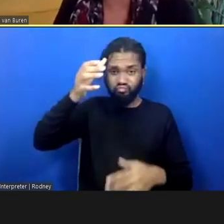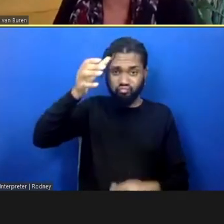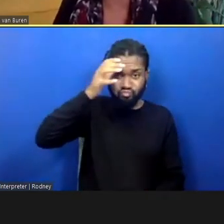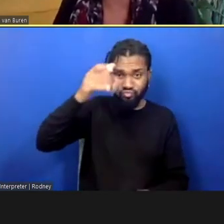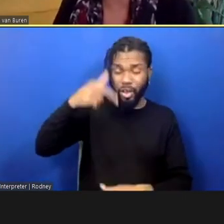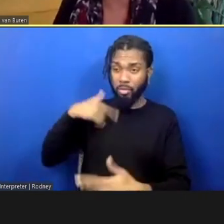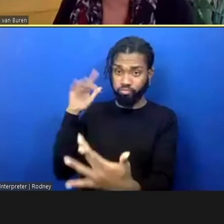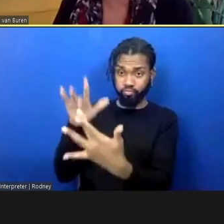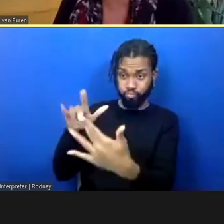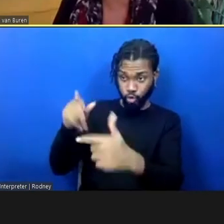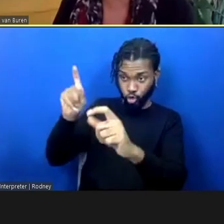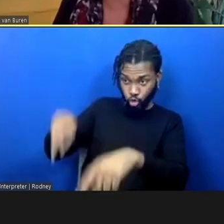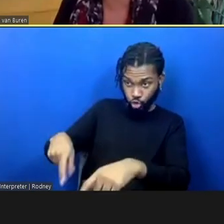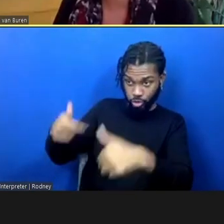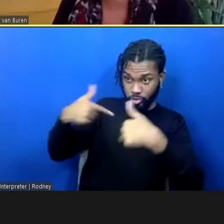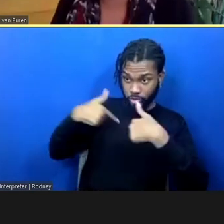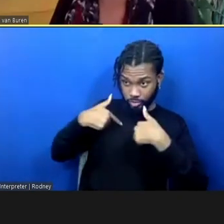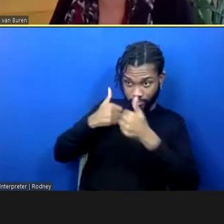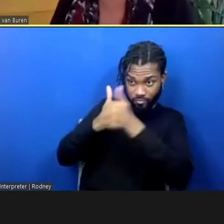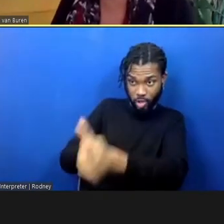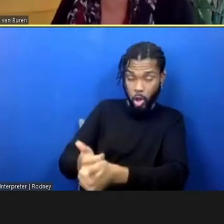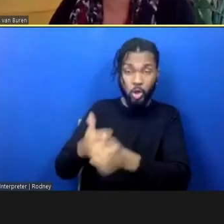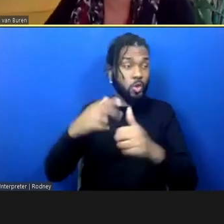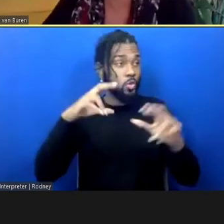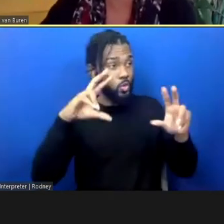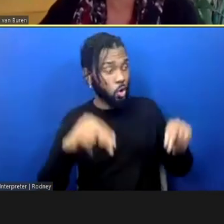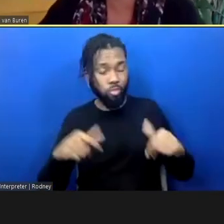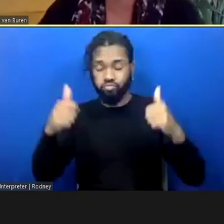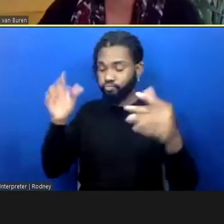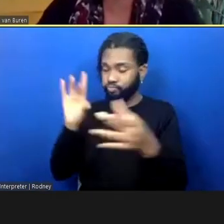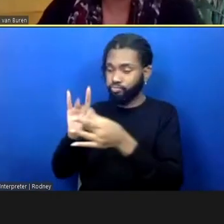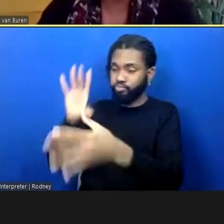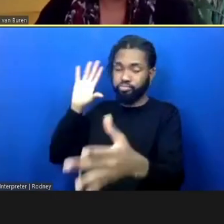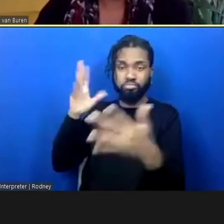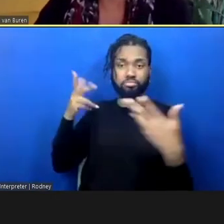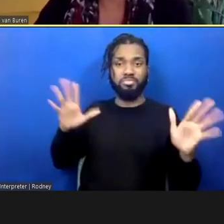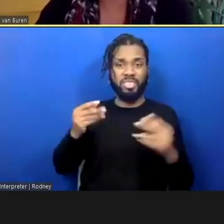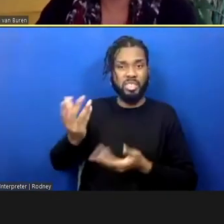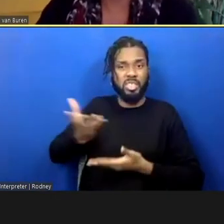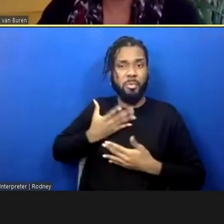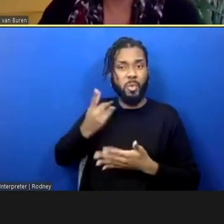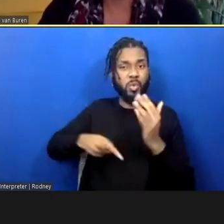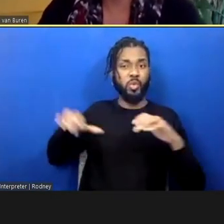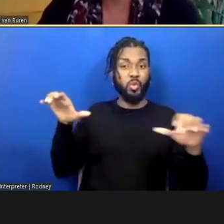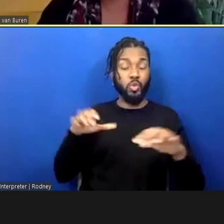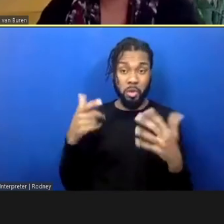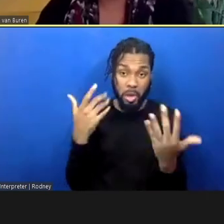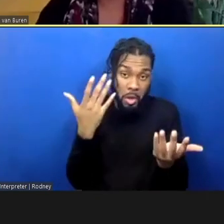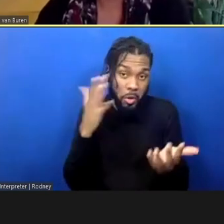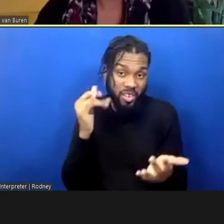"No." I'm, like, I back way off. I say, "Tell me what to do." I don't know if that's the answer you were looking for.